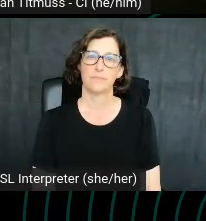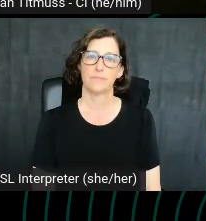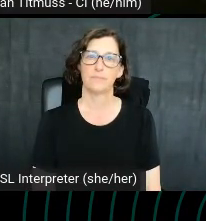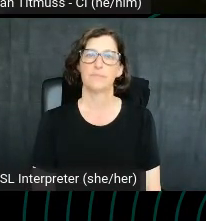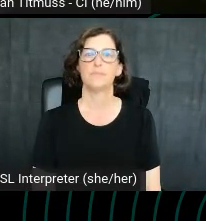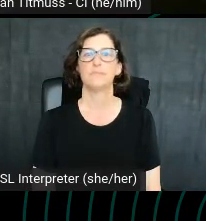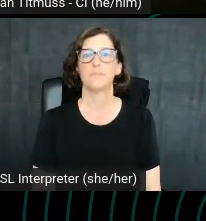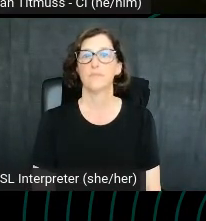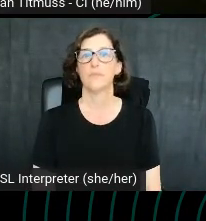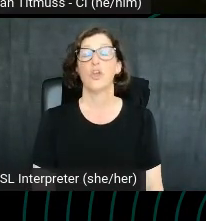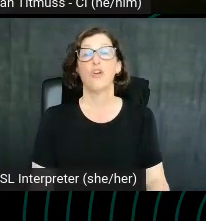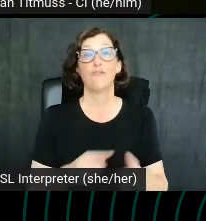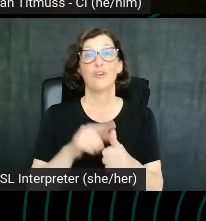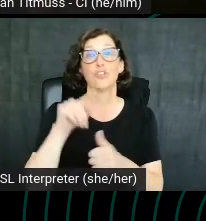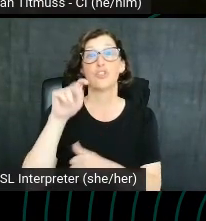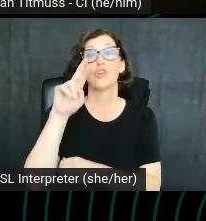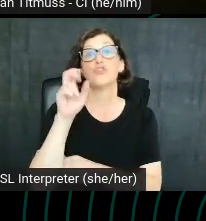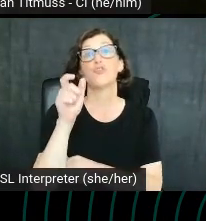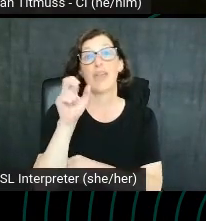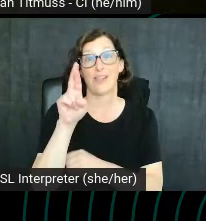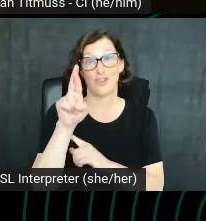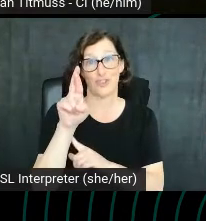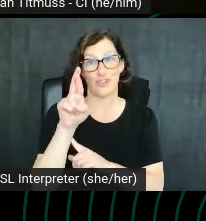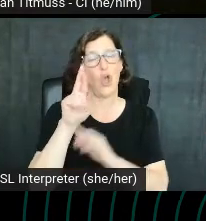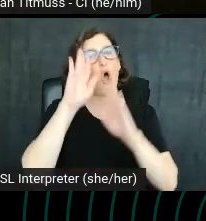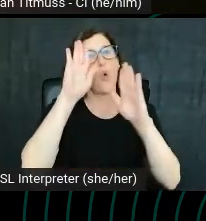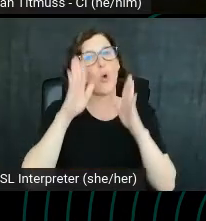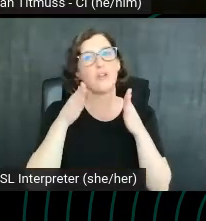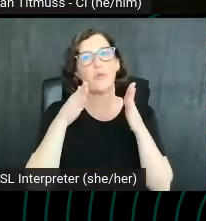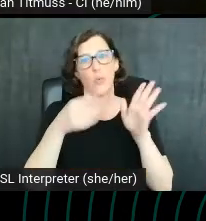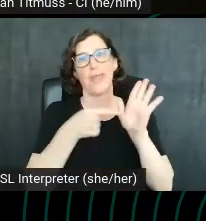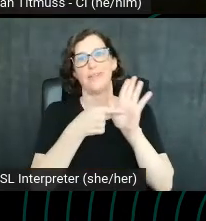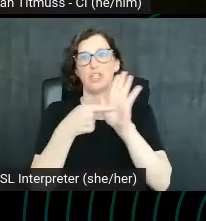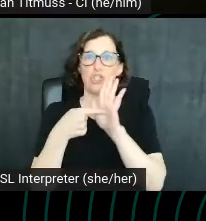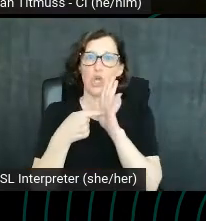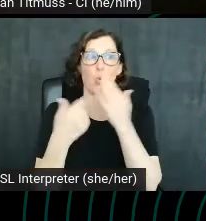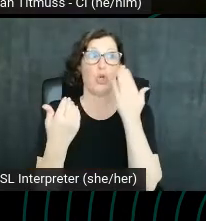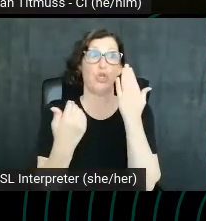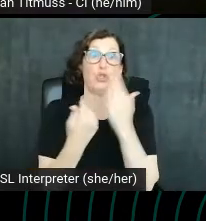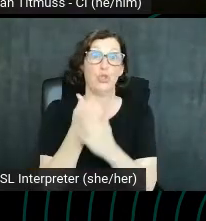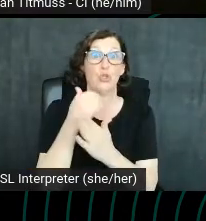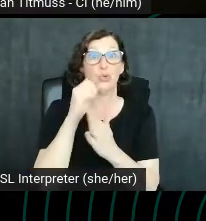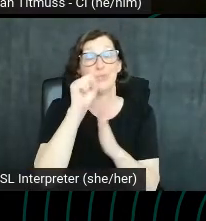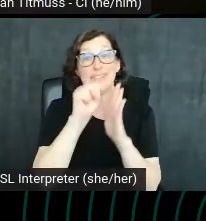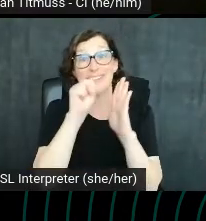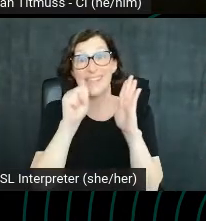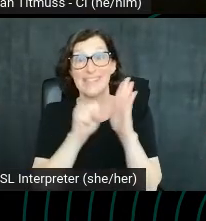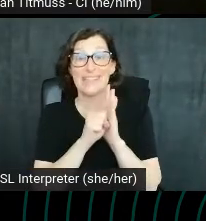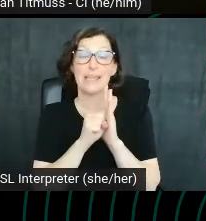Firstly trailers. Trailers are amazing way to showcase upcoming season shows or even your organization as a whole.